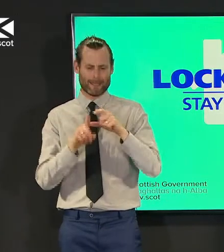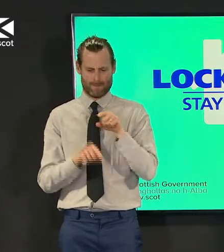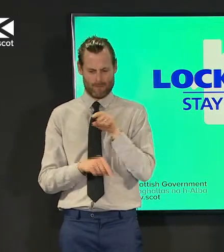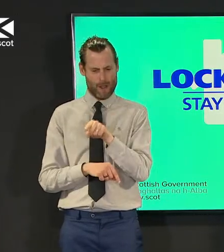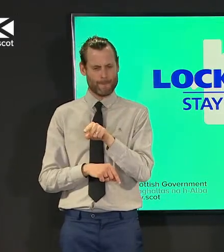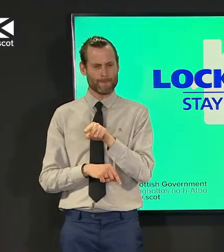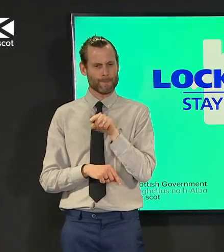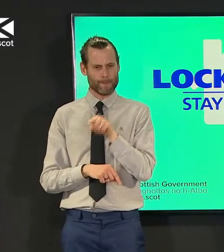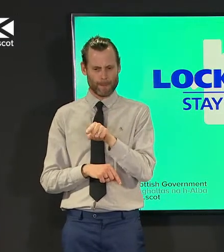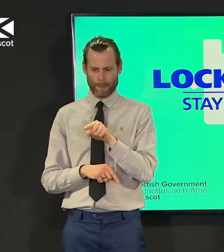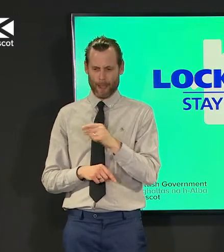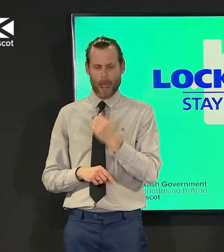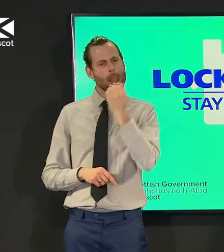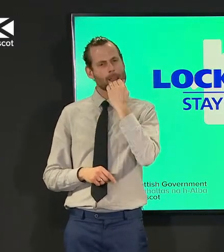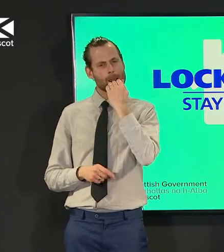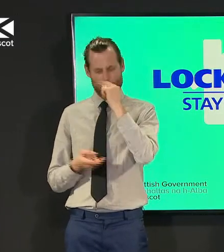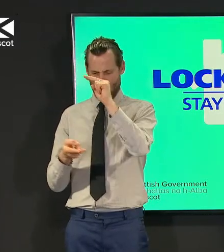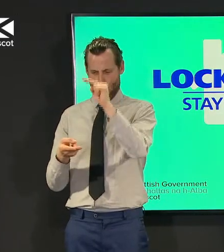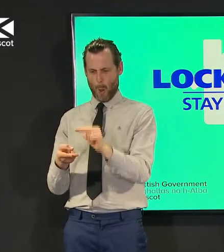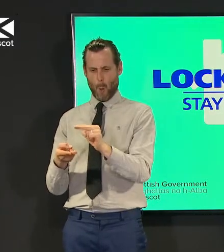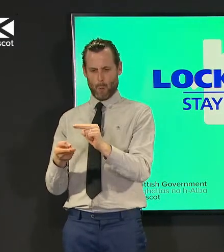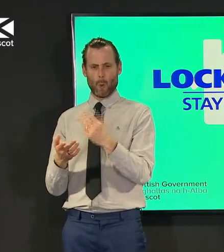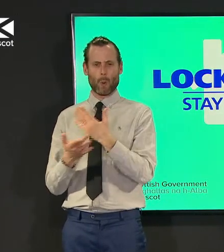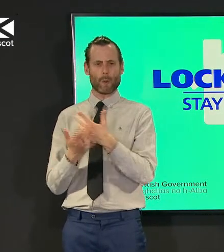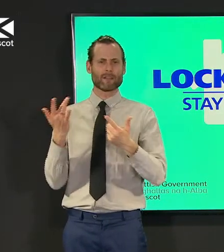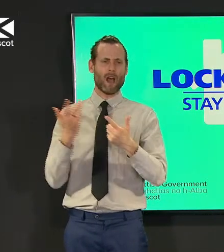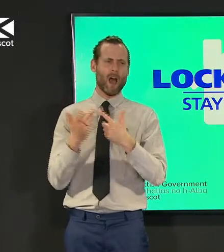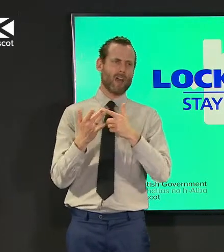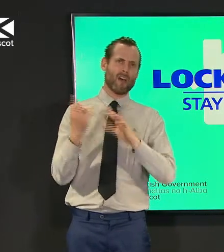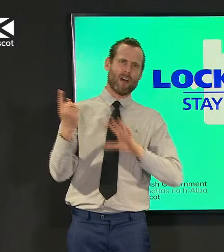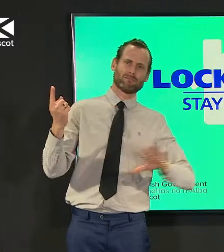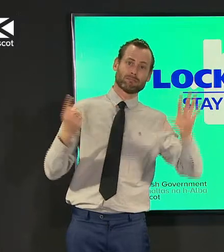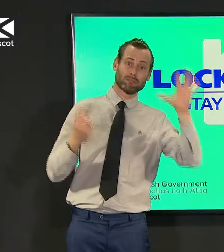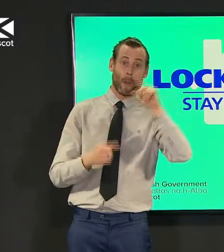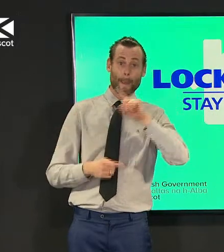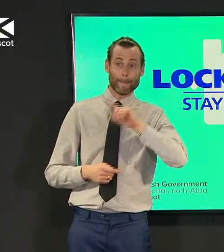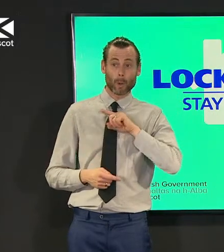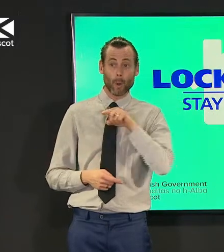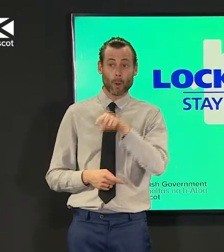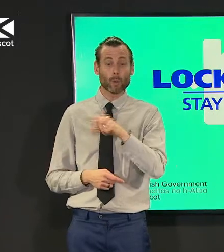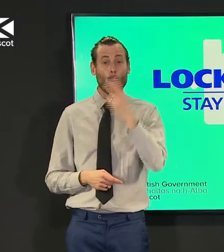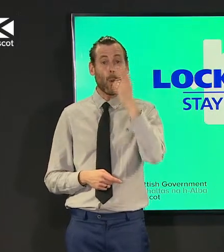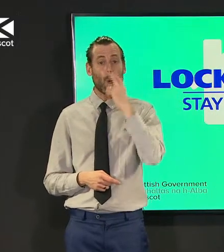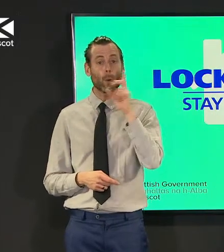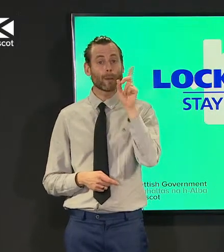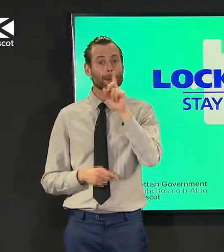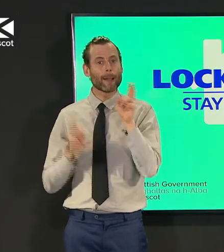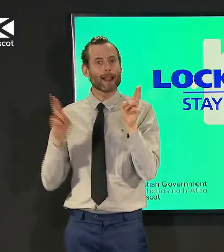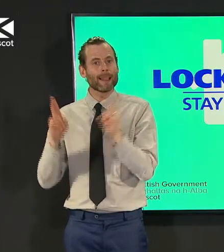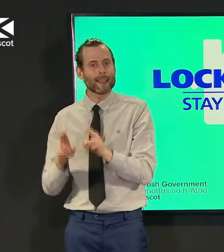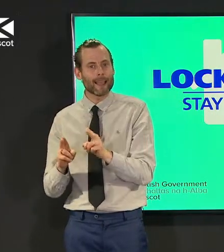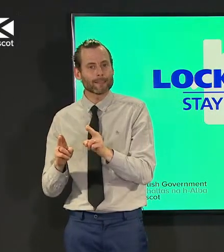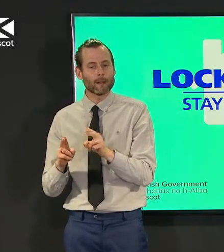in nhs lothian has a lower population of older people and a higher population